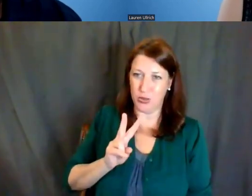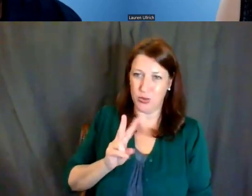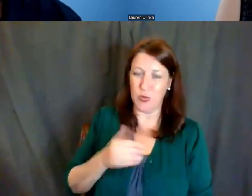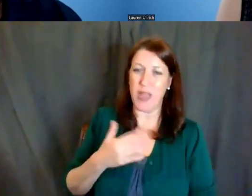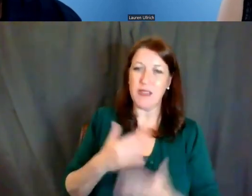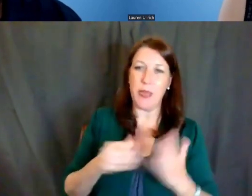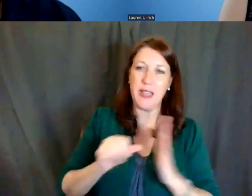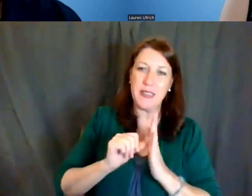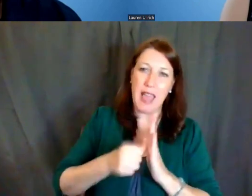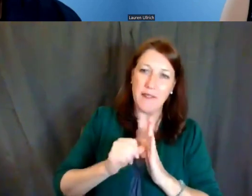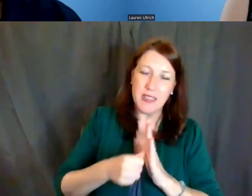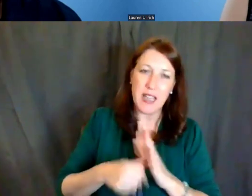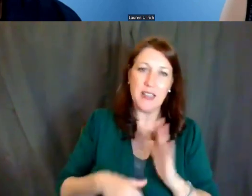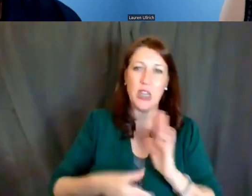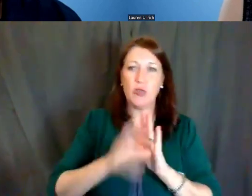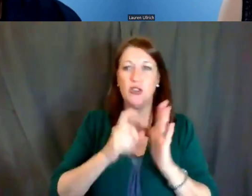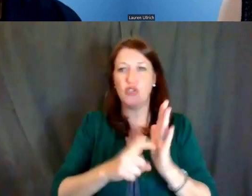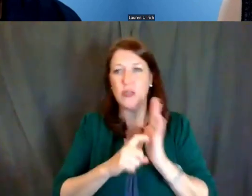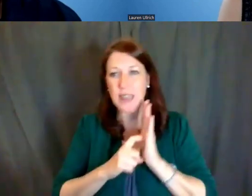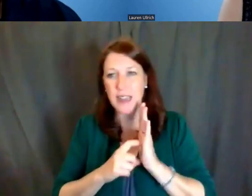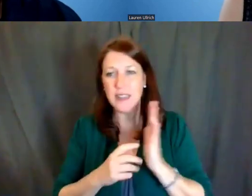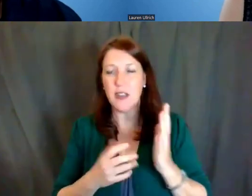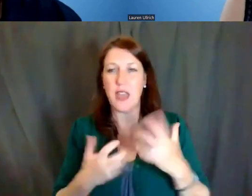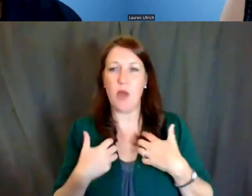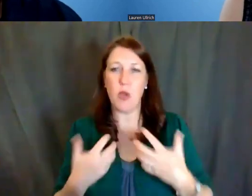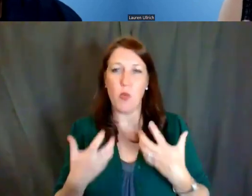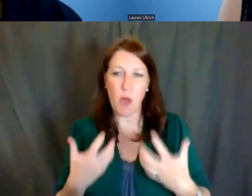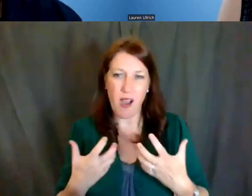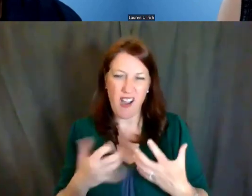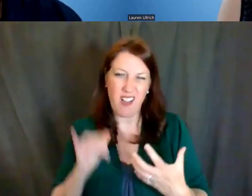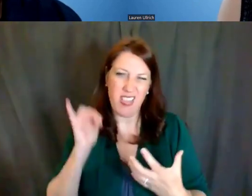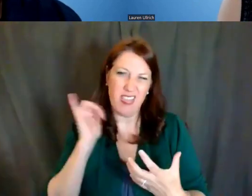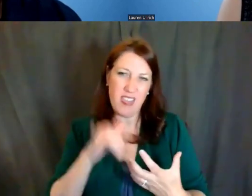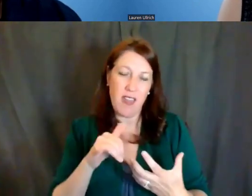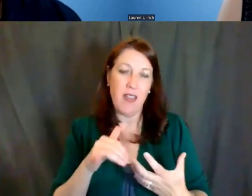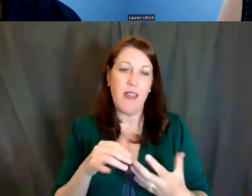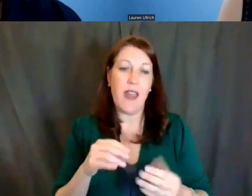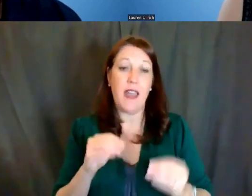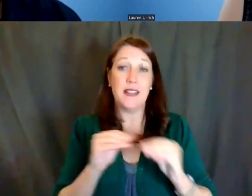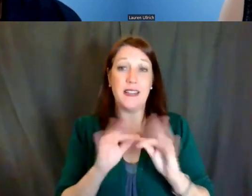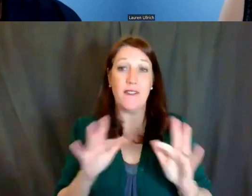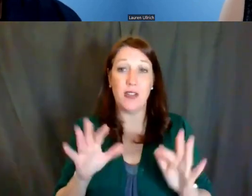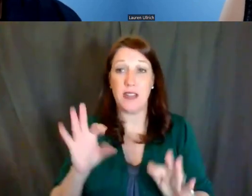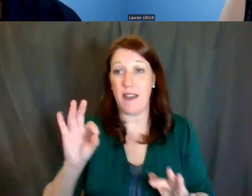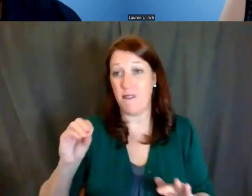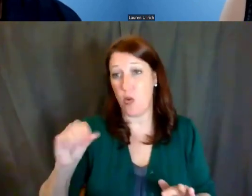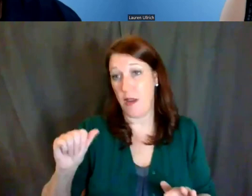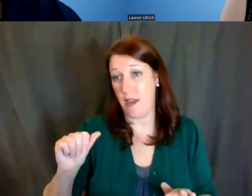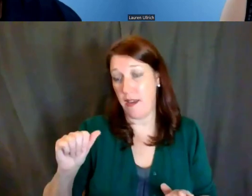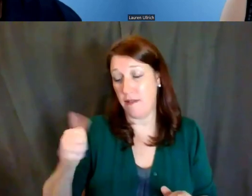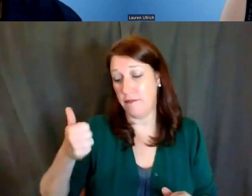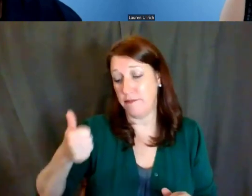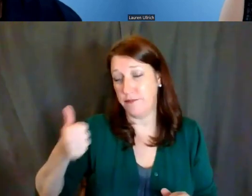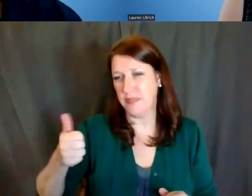or certain review criteria that we're interested in. And diversity always acts very similarly.